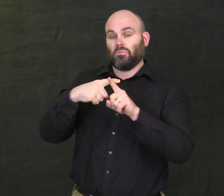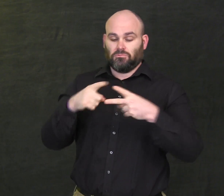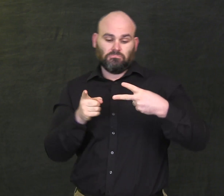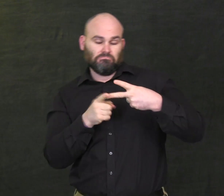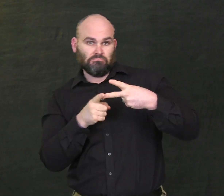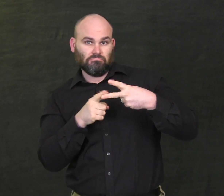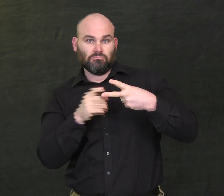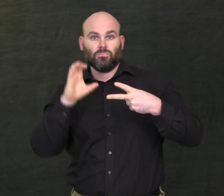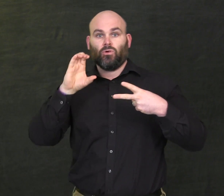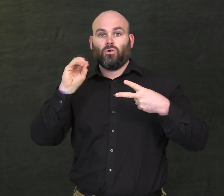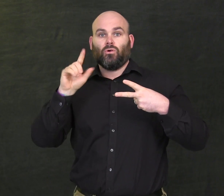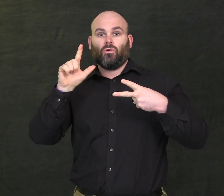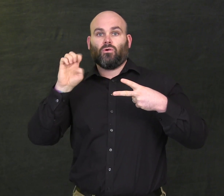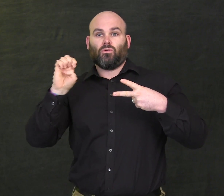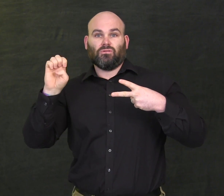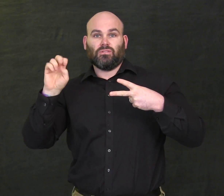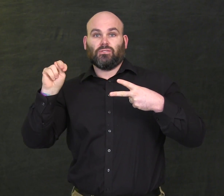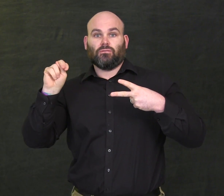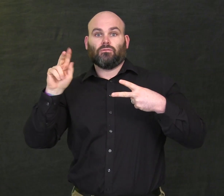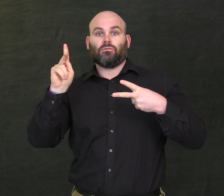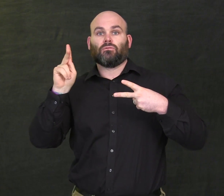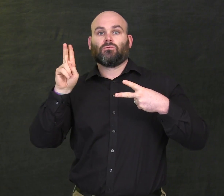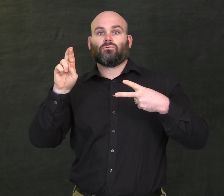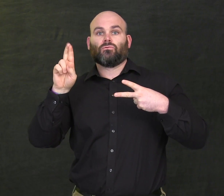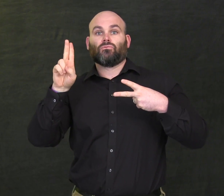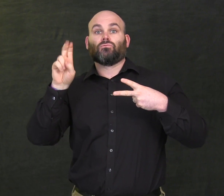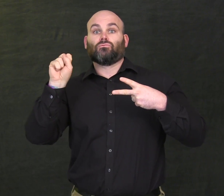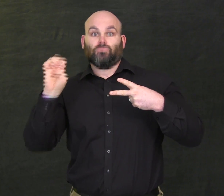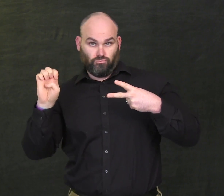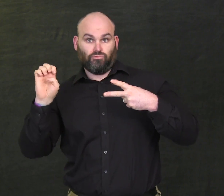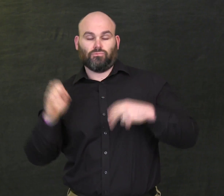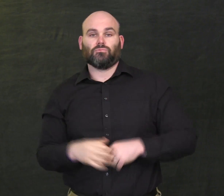and Colleen Kruse.